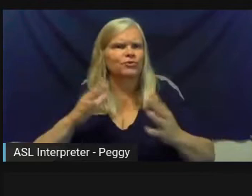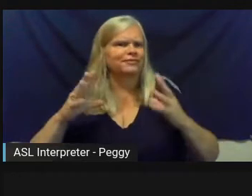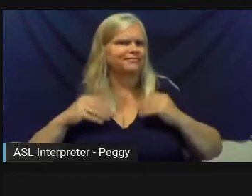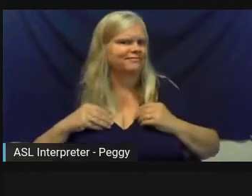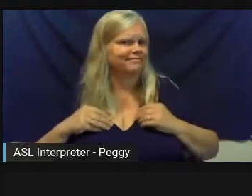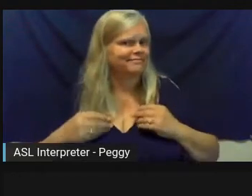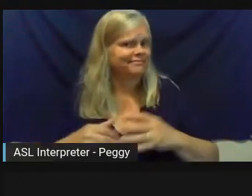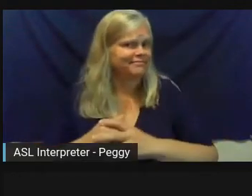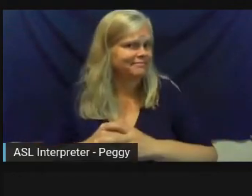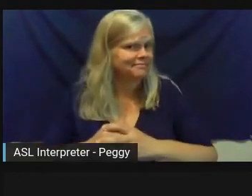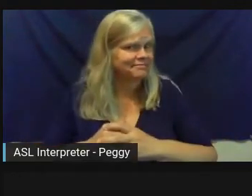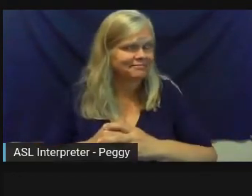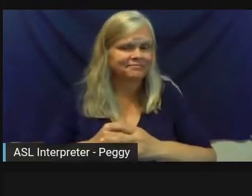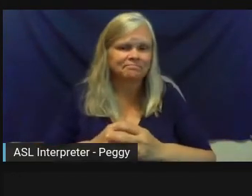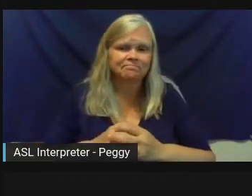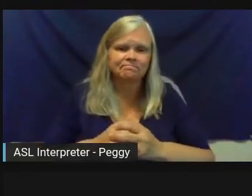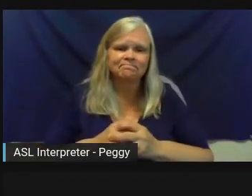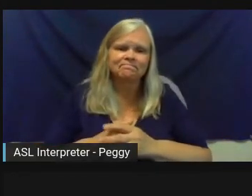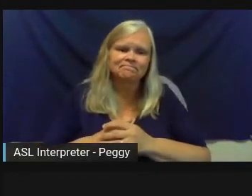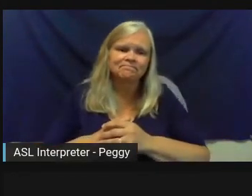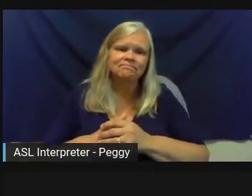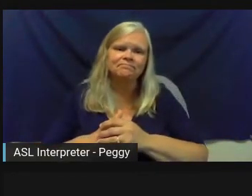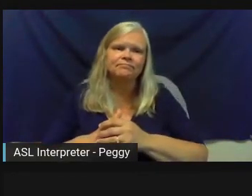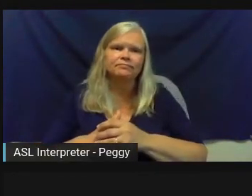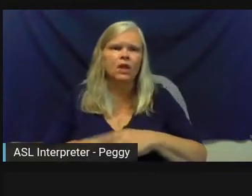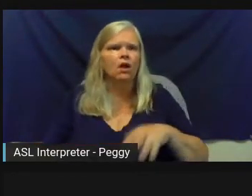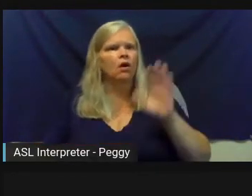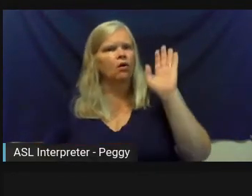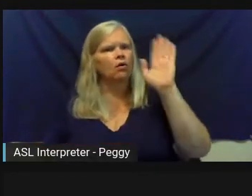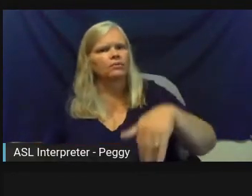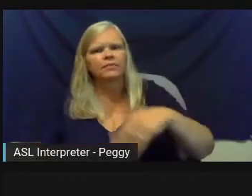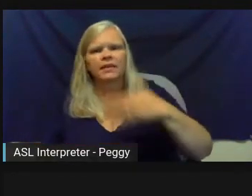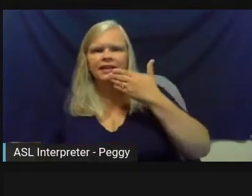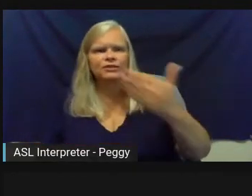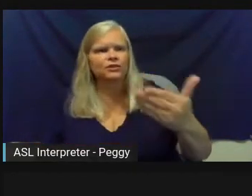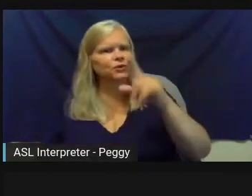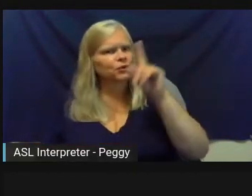Yeah. That's a great question and one that probably keeps me